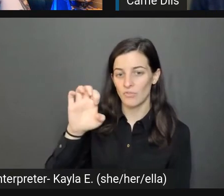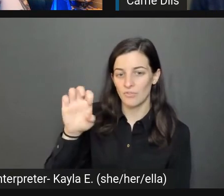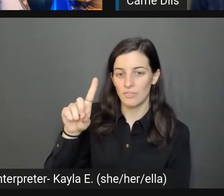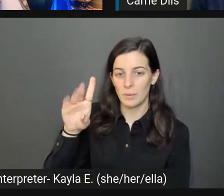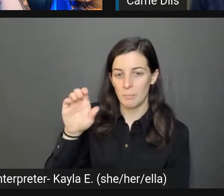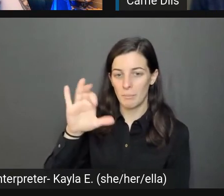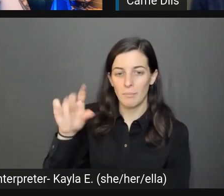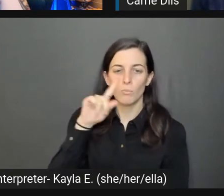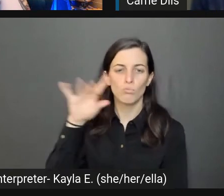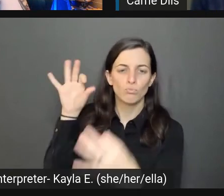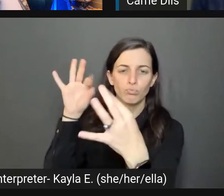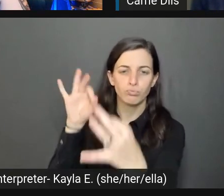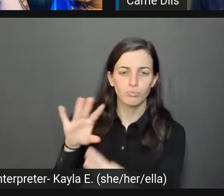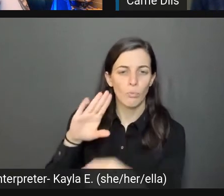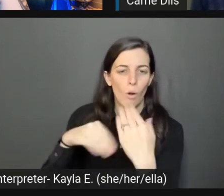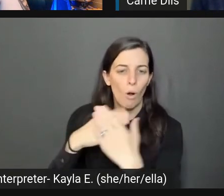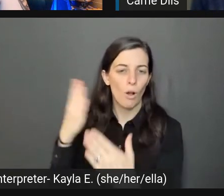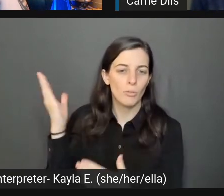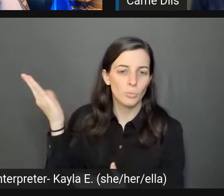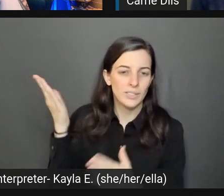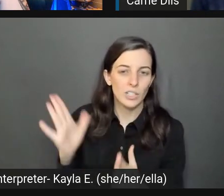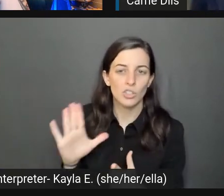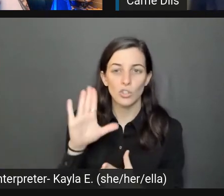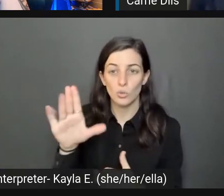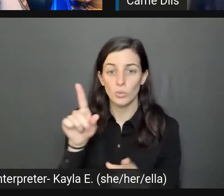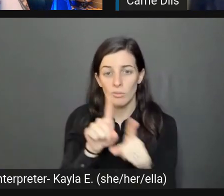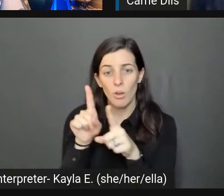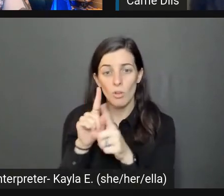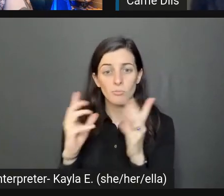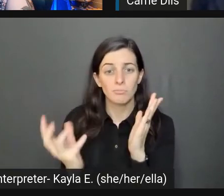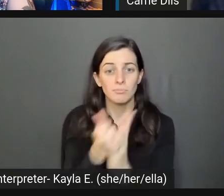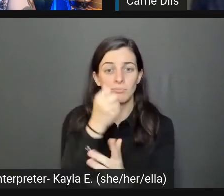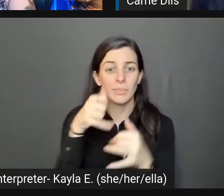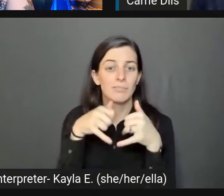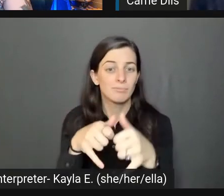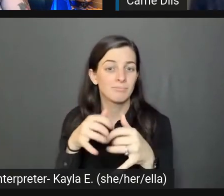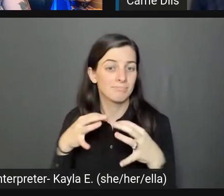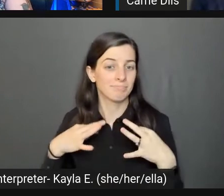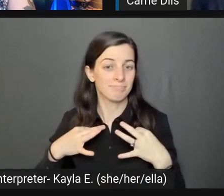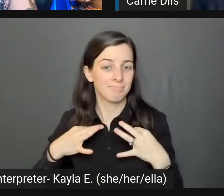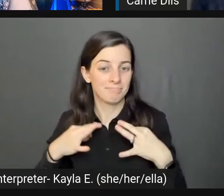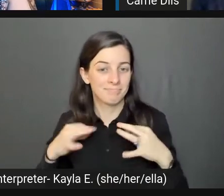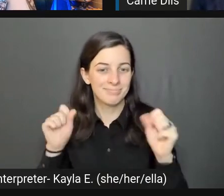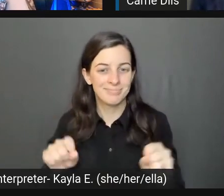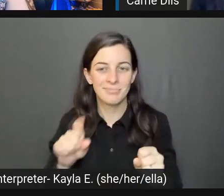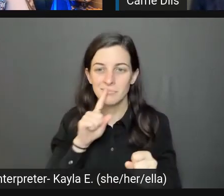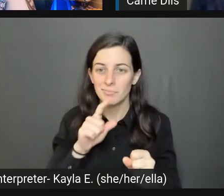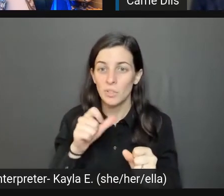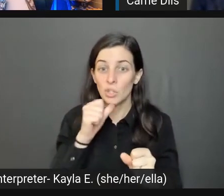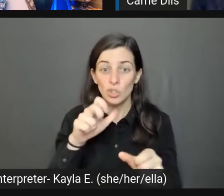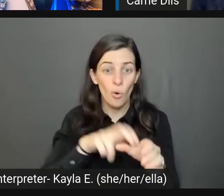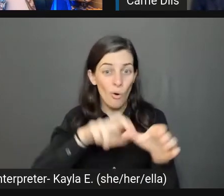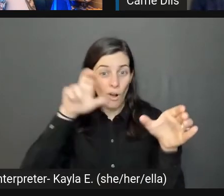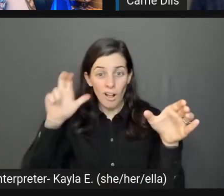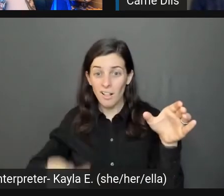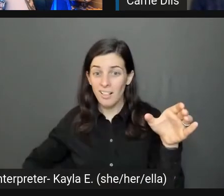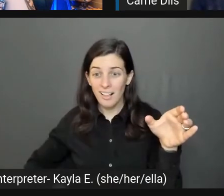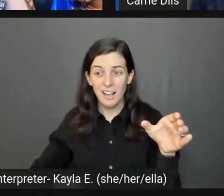You can win a t-shirt while you're there. Don't go anywhere or go anywhere for just a few minutes. Take a break.